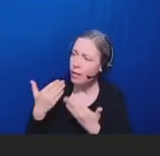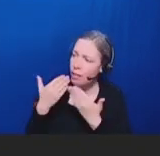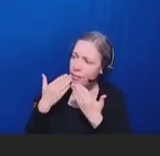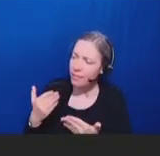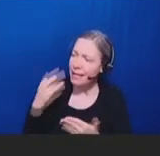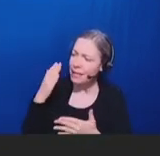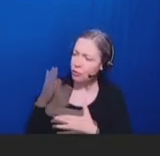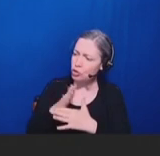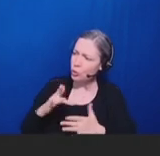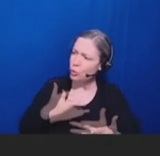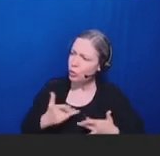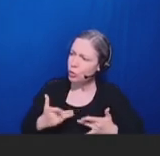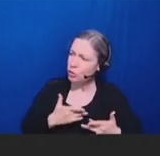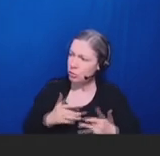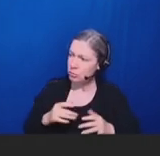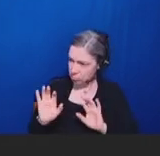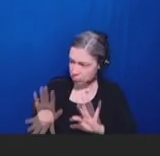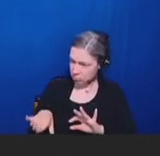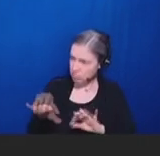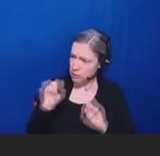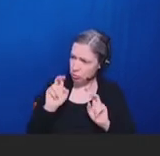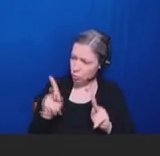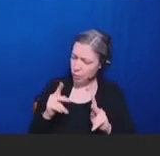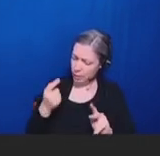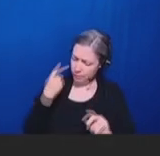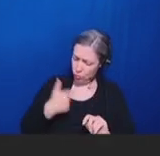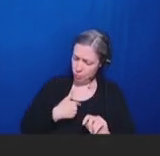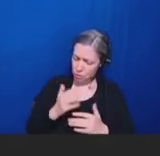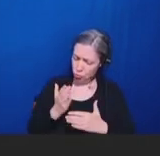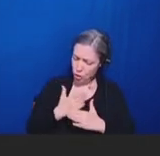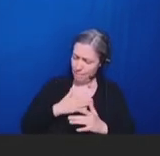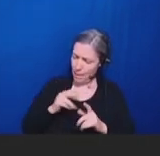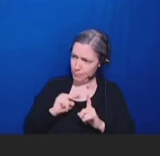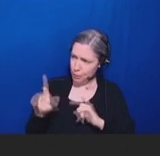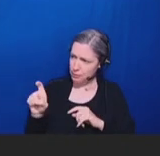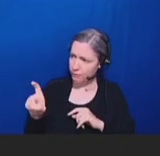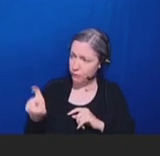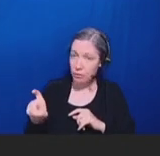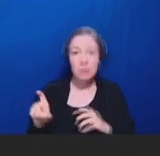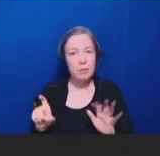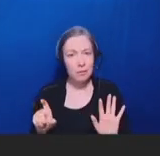know, would it be okay if I shared my perspective on it?" And the thing, I think is powerful